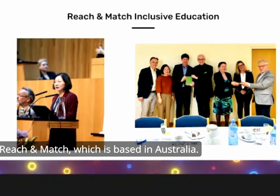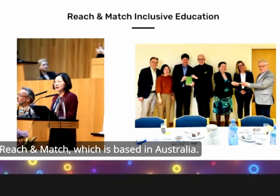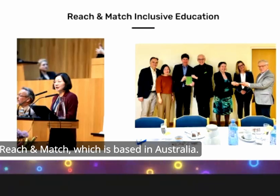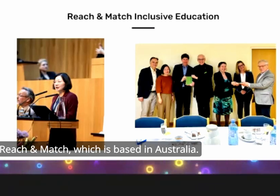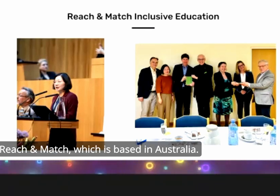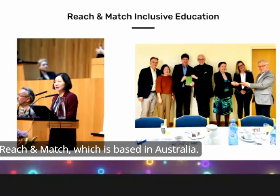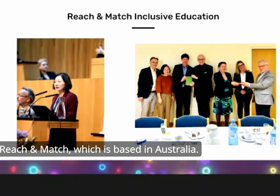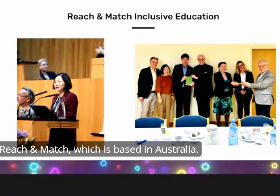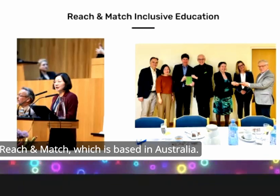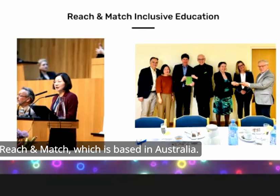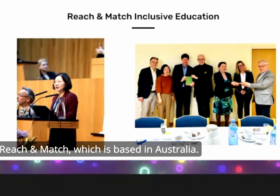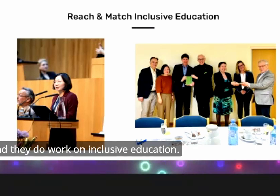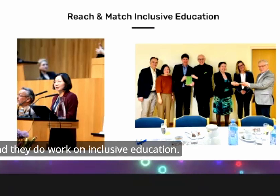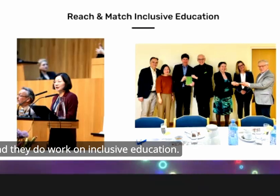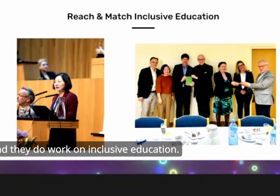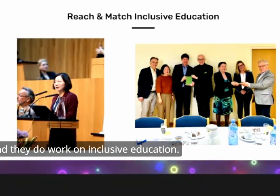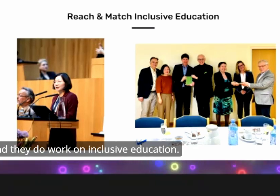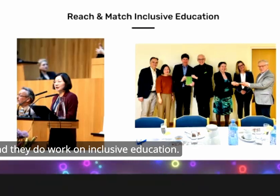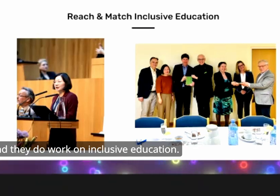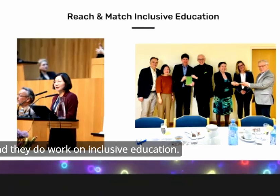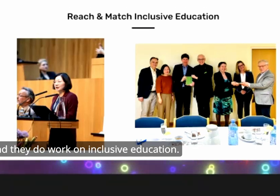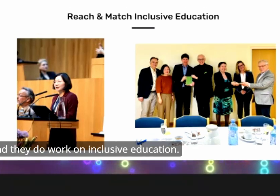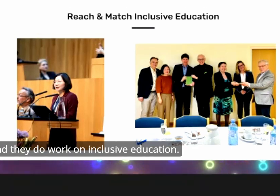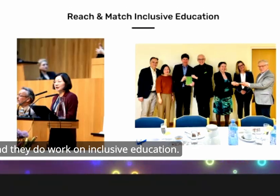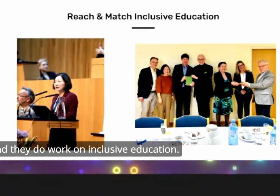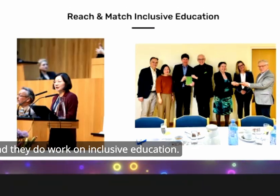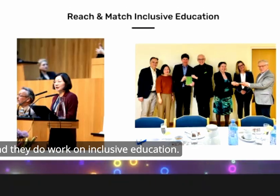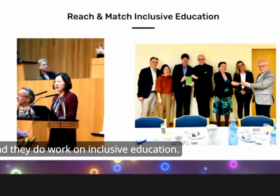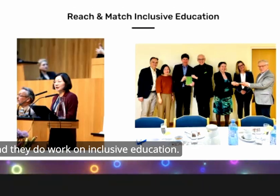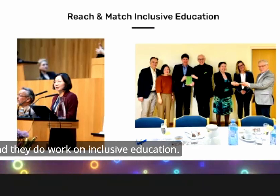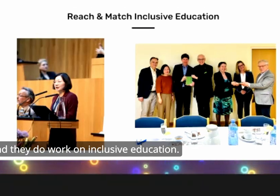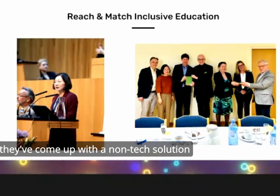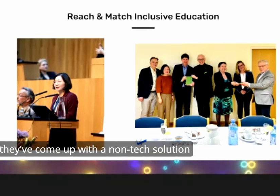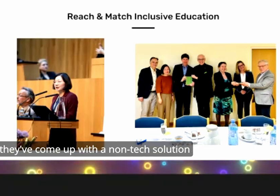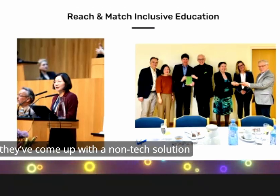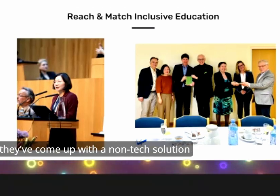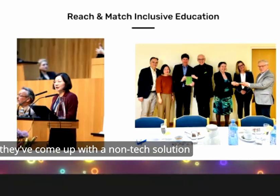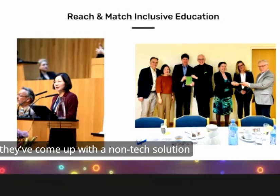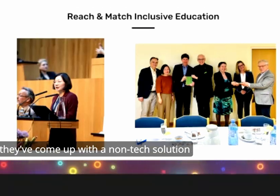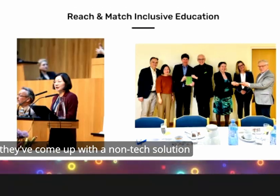which is based in Australia and they do work on inclusive education and they've come up with a